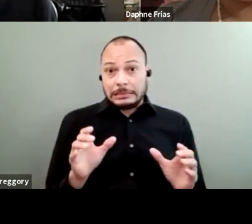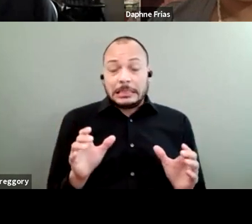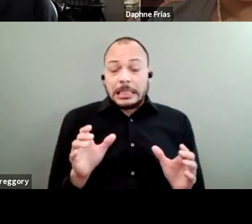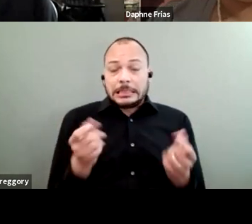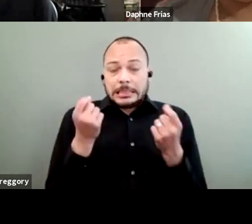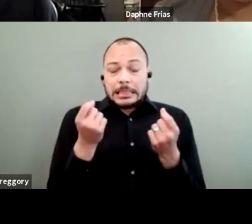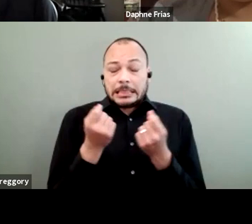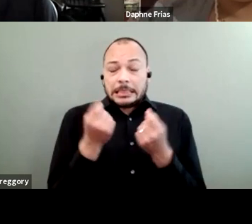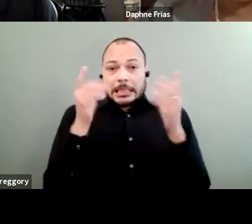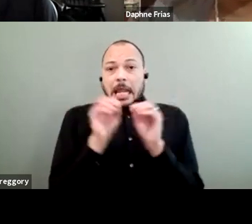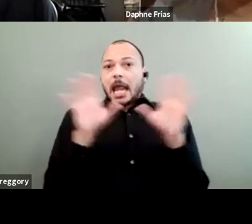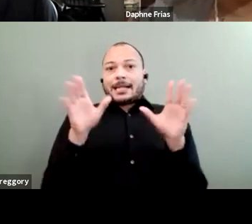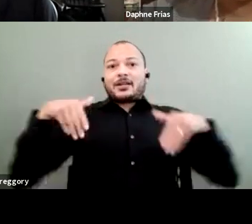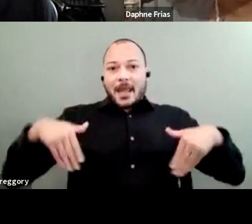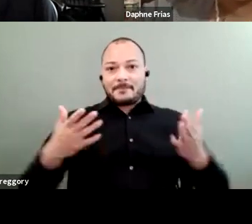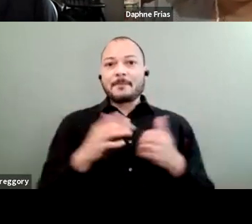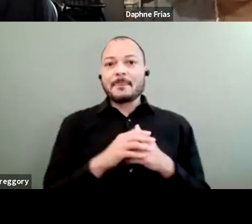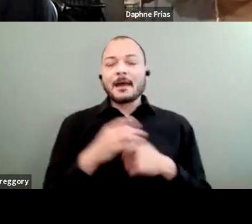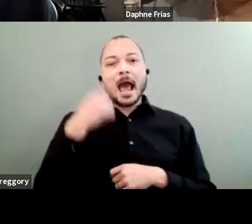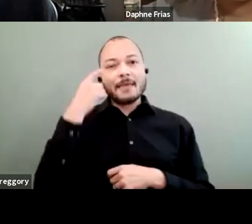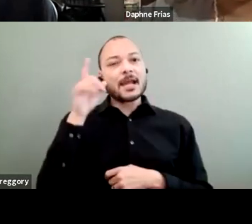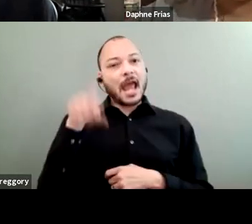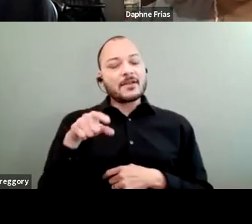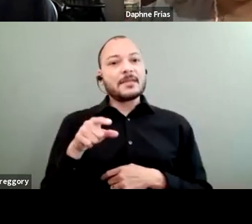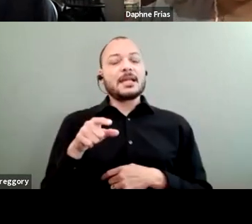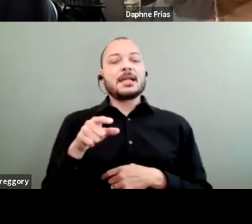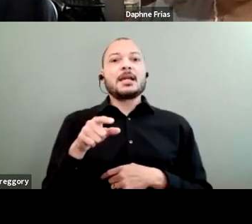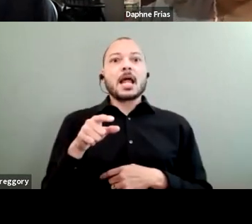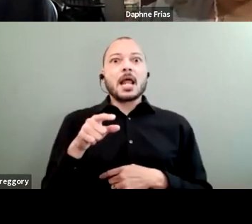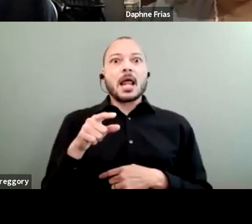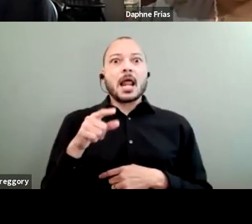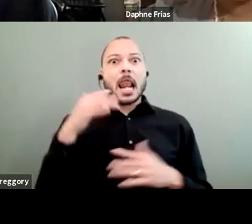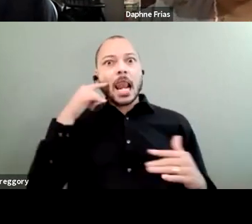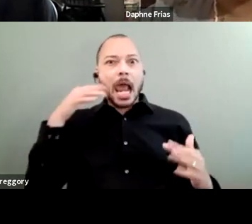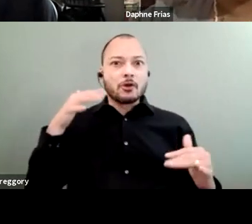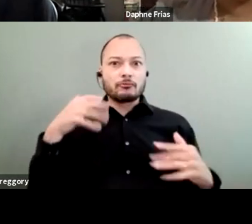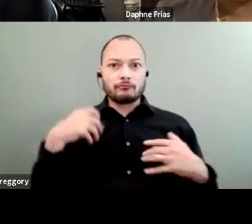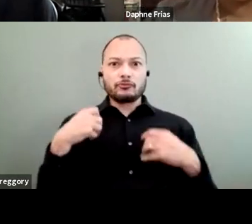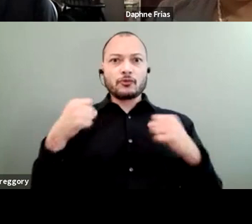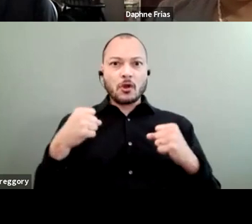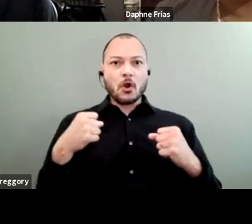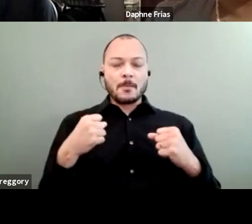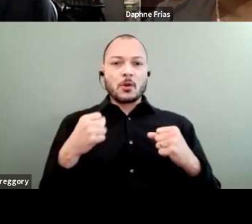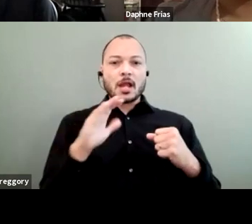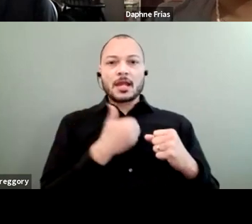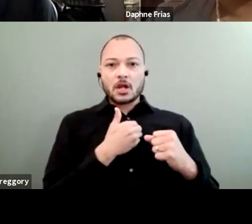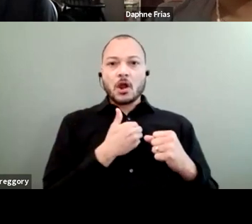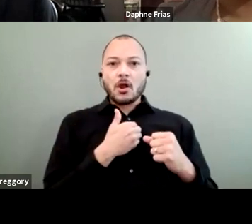So I think that we have to be louder and bolder in our advocacy strategies